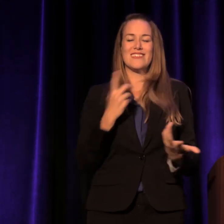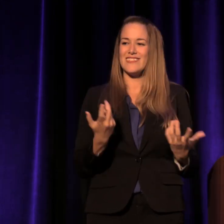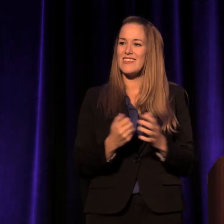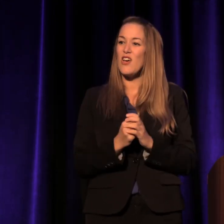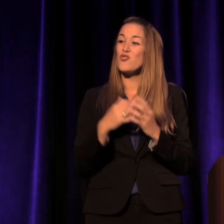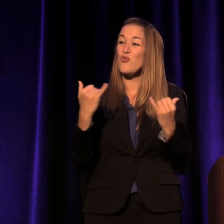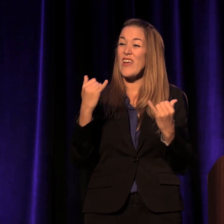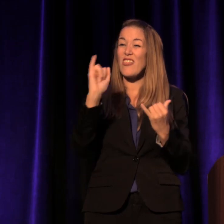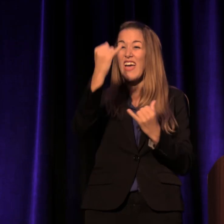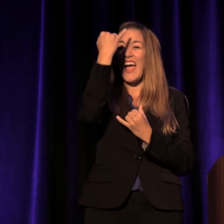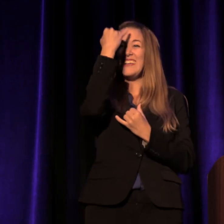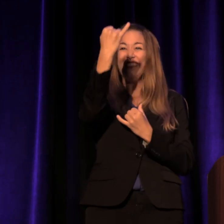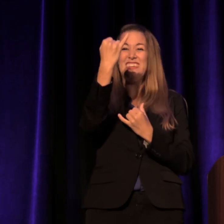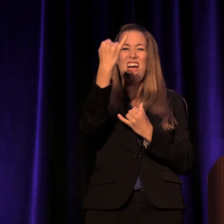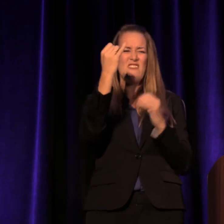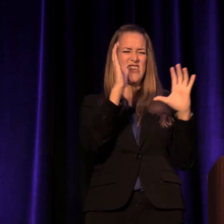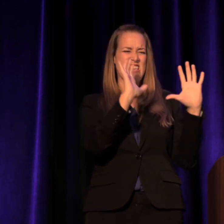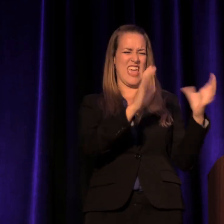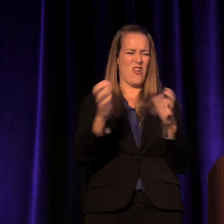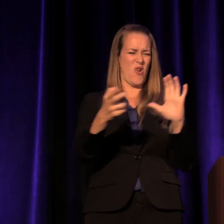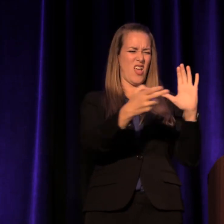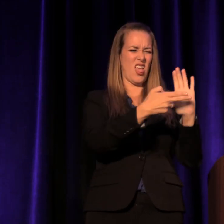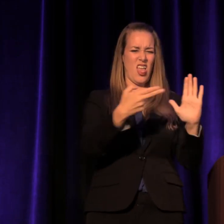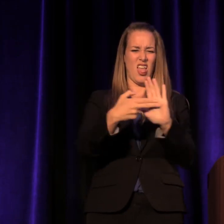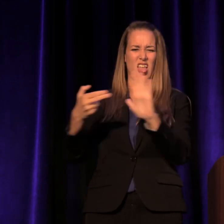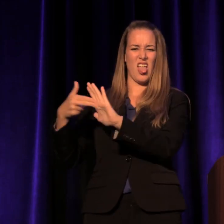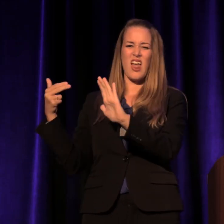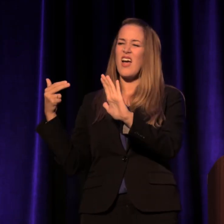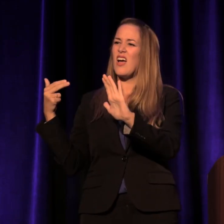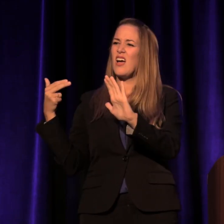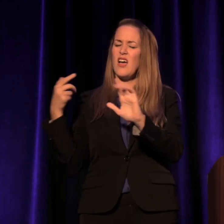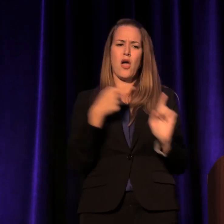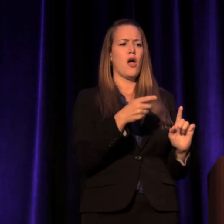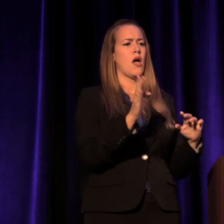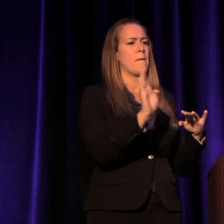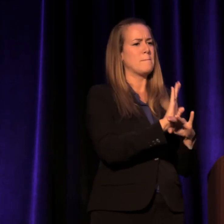that categorizations such as business, industry,